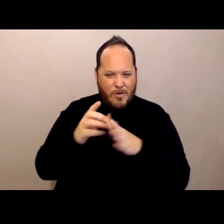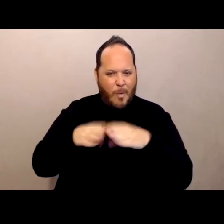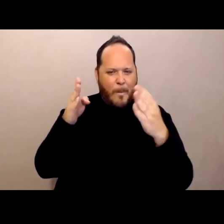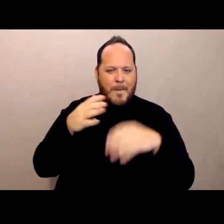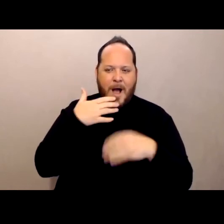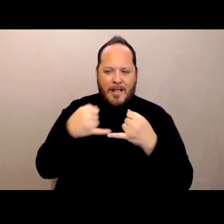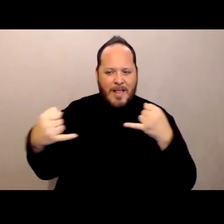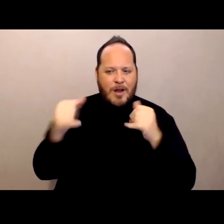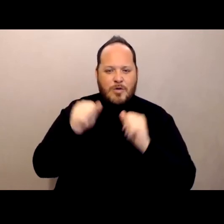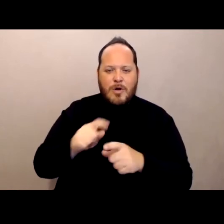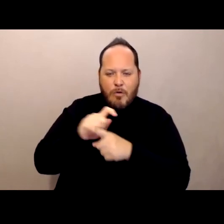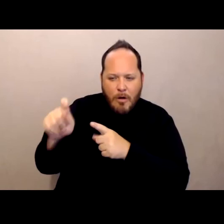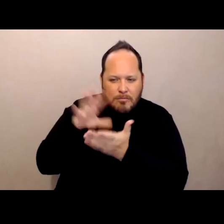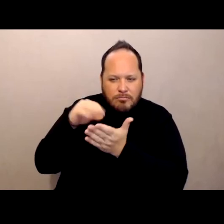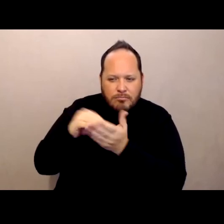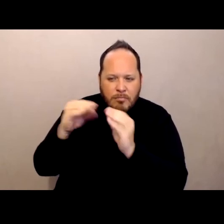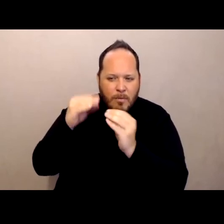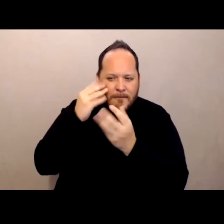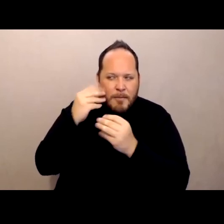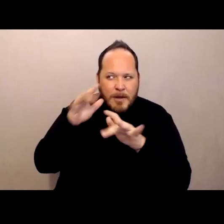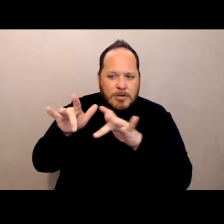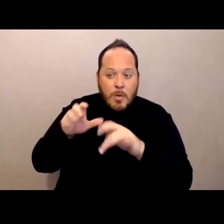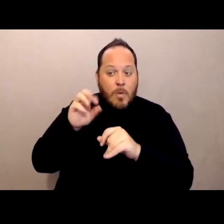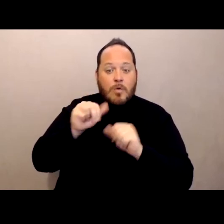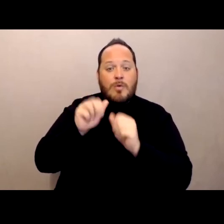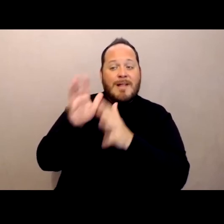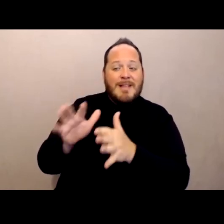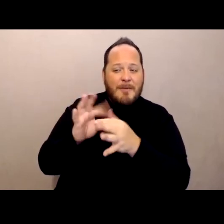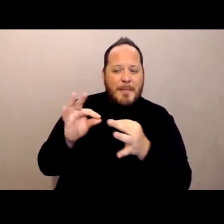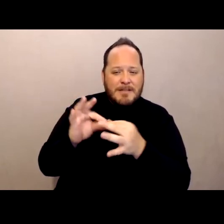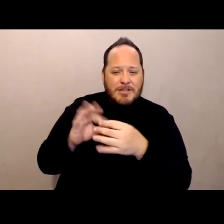and say, "You know, what's this County doing" "to address the residents and facilities"